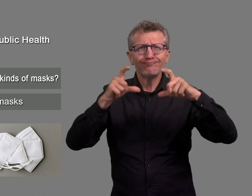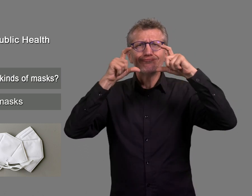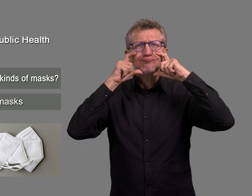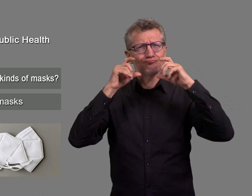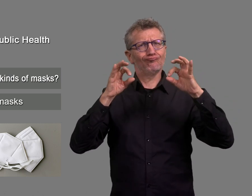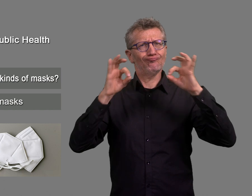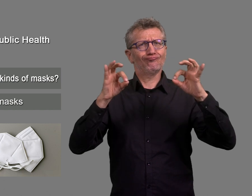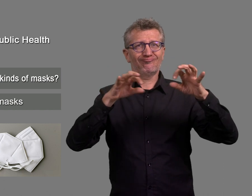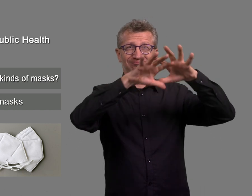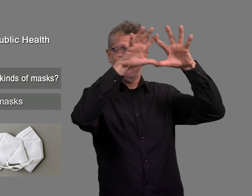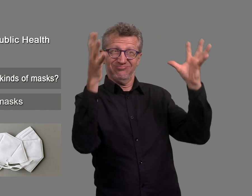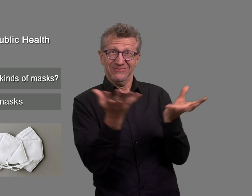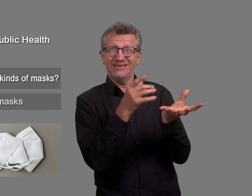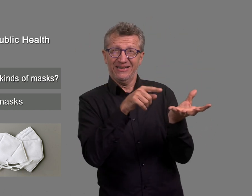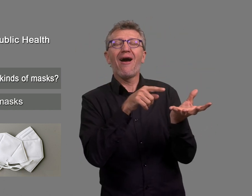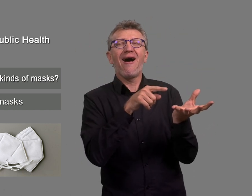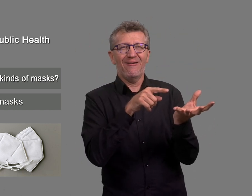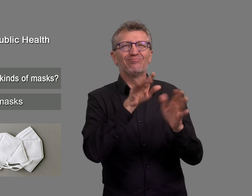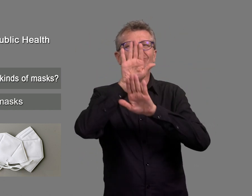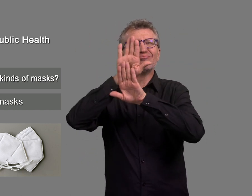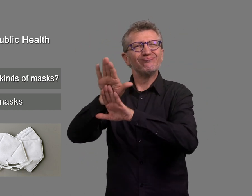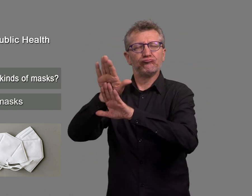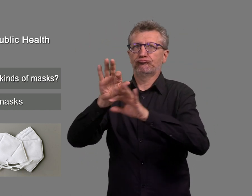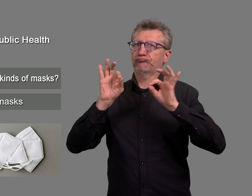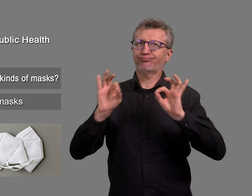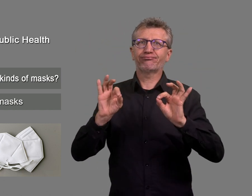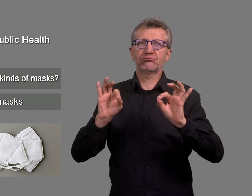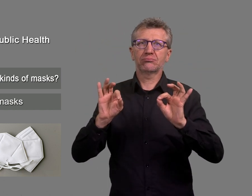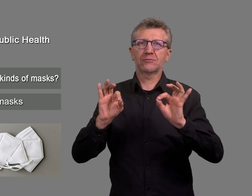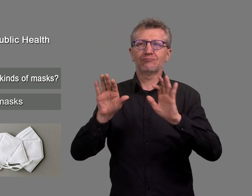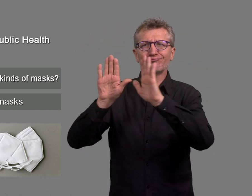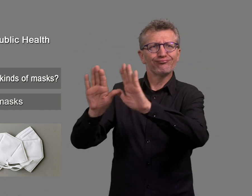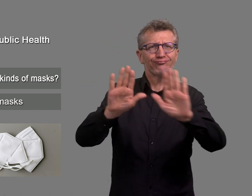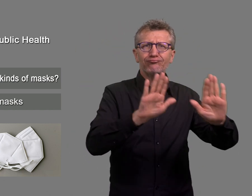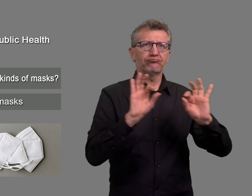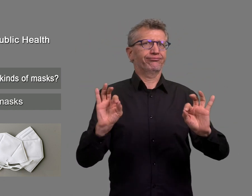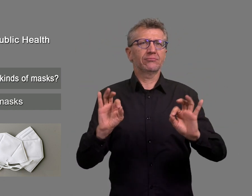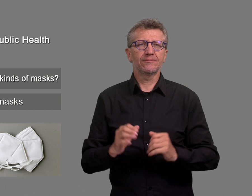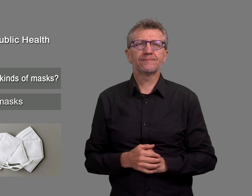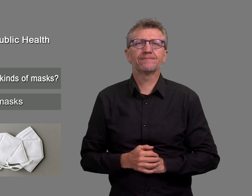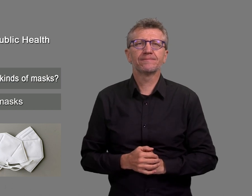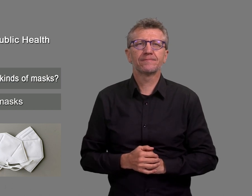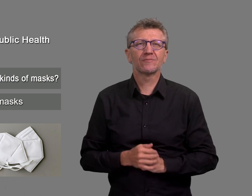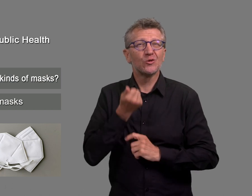if the mask is optimally adjusted to the shape of the face and is worn and handled correctly.